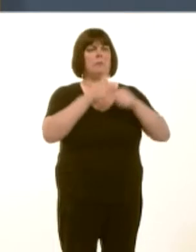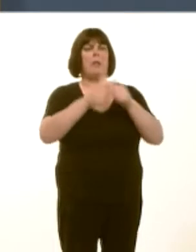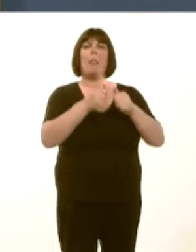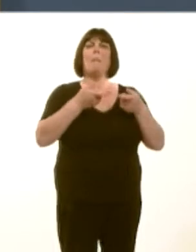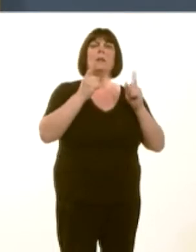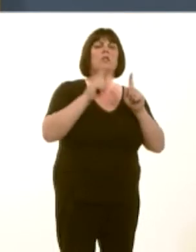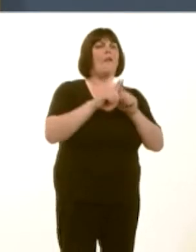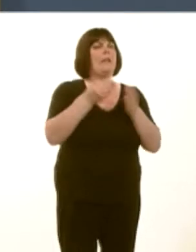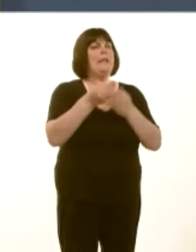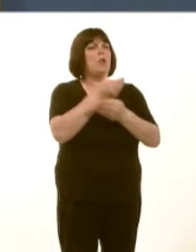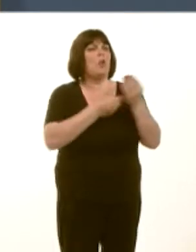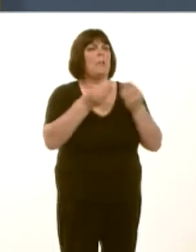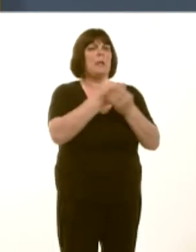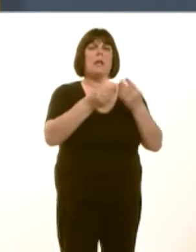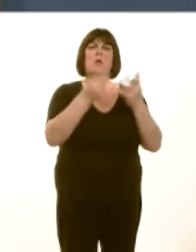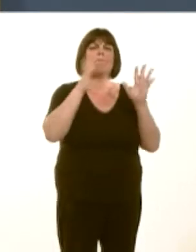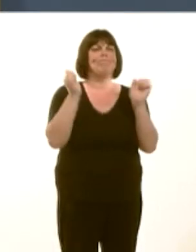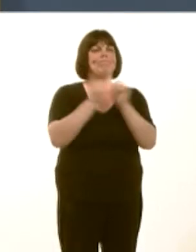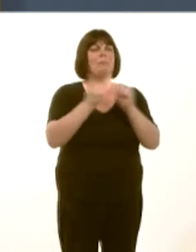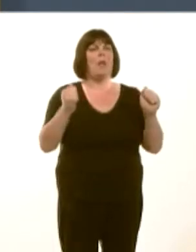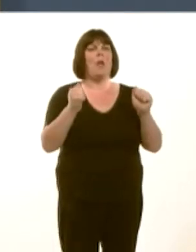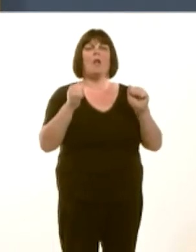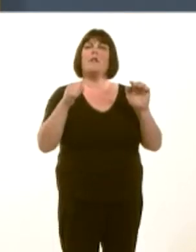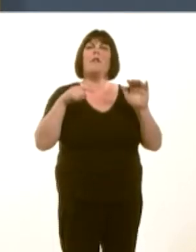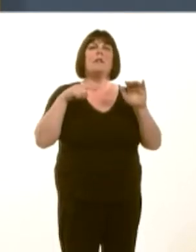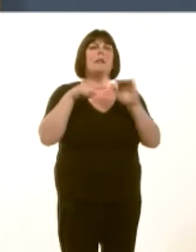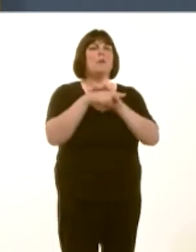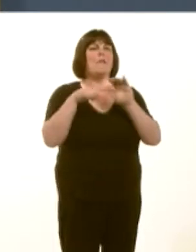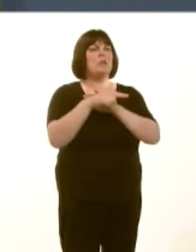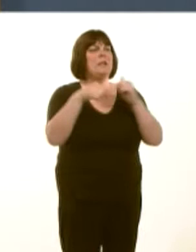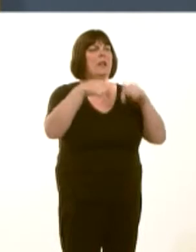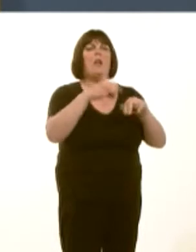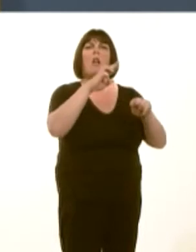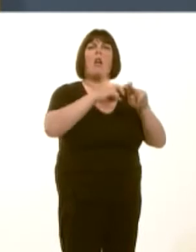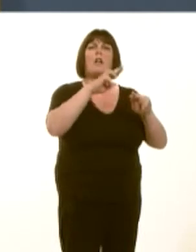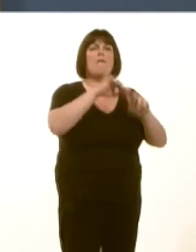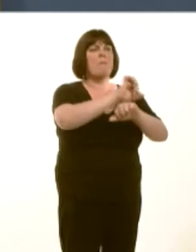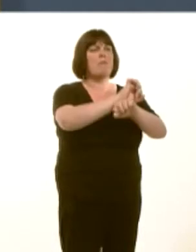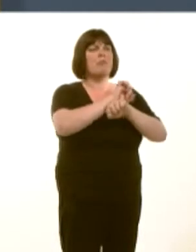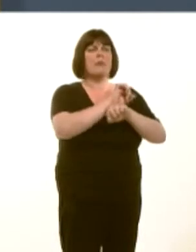a stand against the imprisonment of asylum seekers here in Cardiff prison back in 2003.